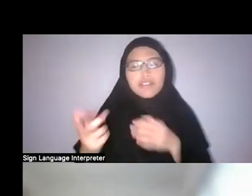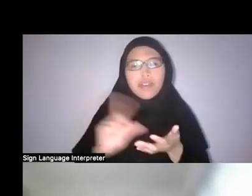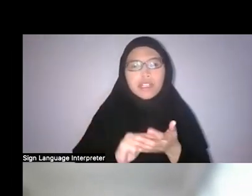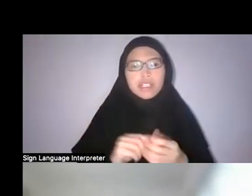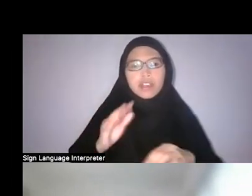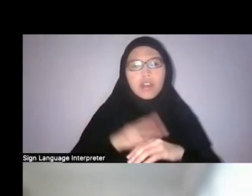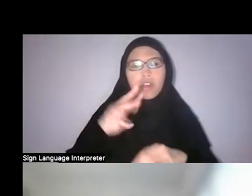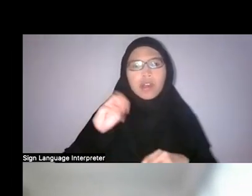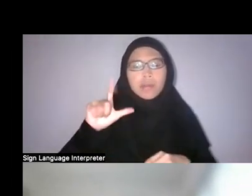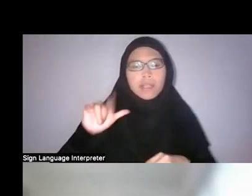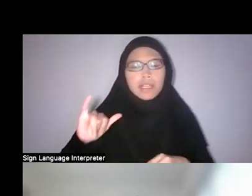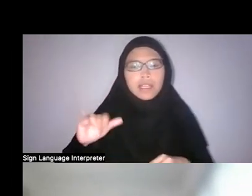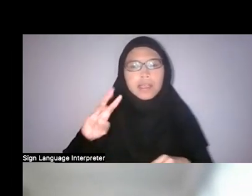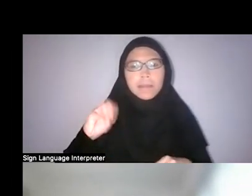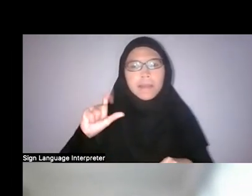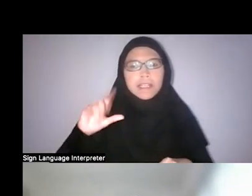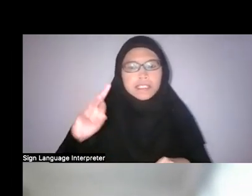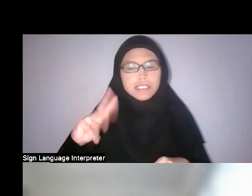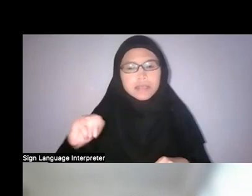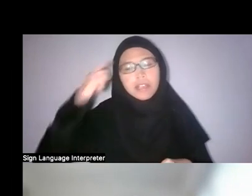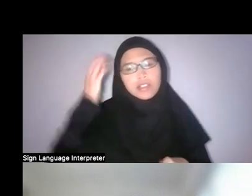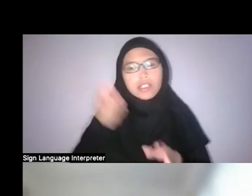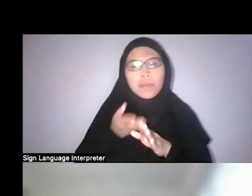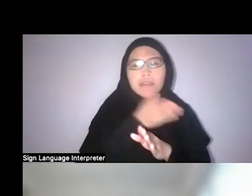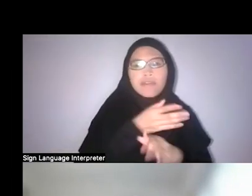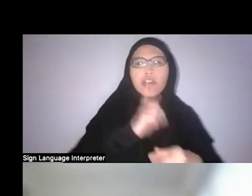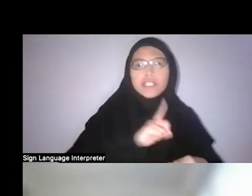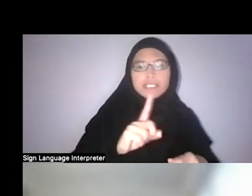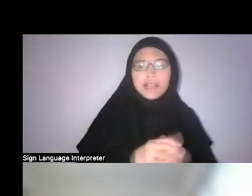which I know predates Islam, but following introduction of Islam to this part of the world,